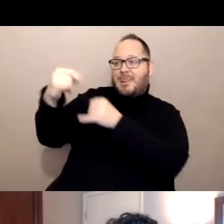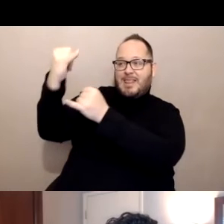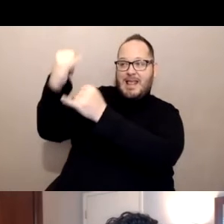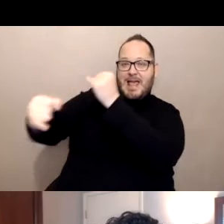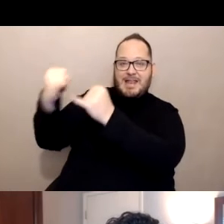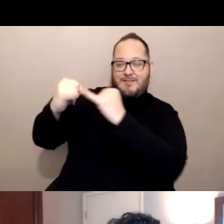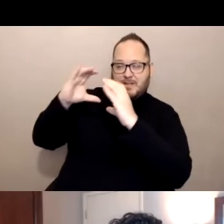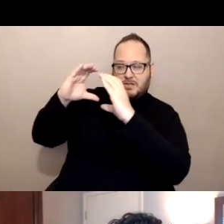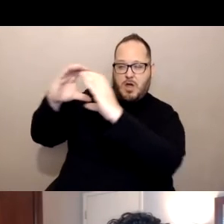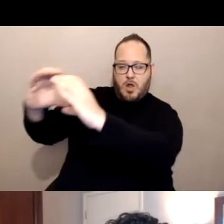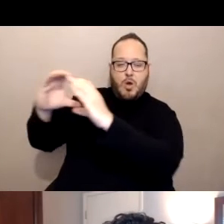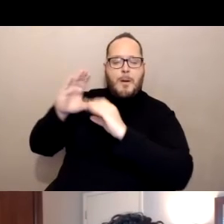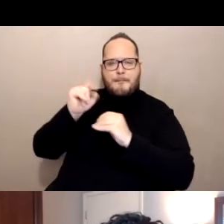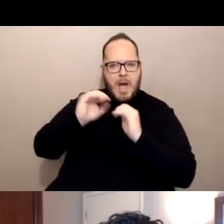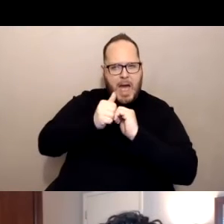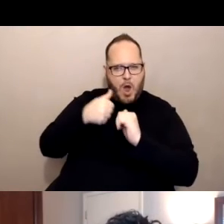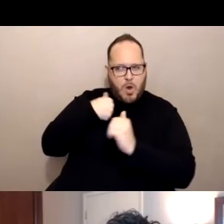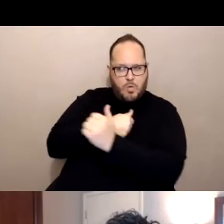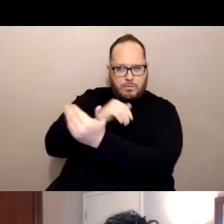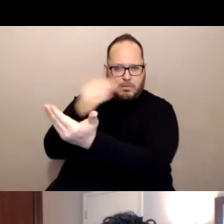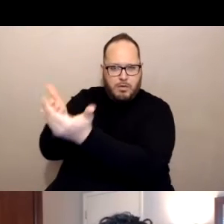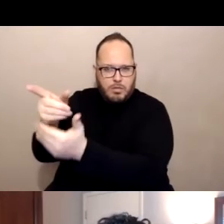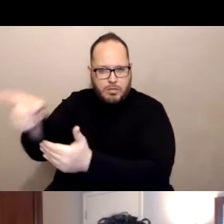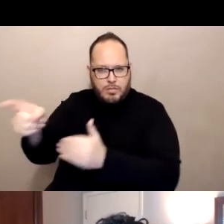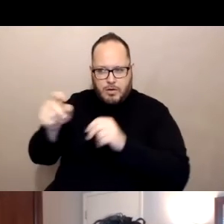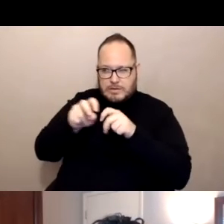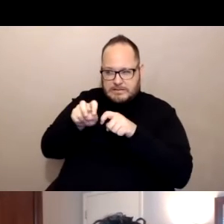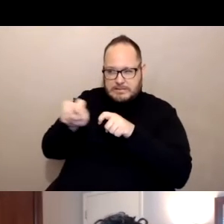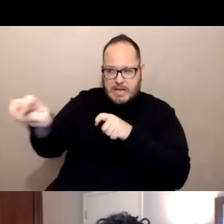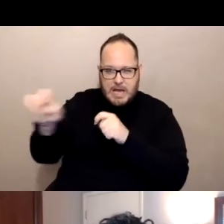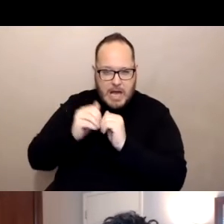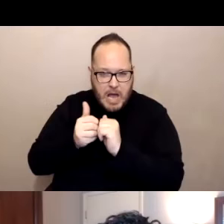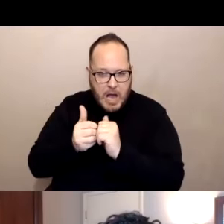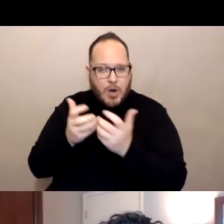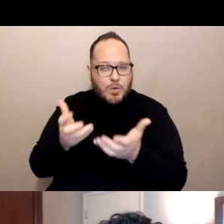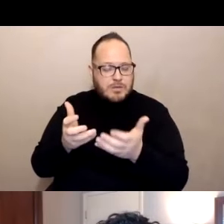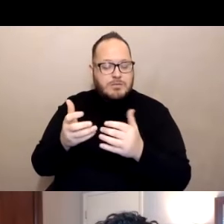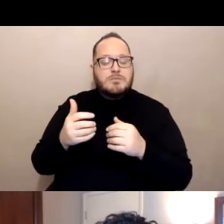And so I just wanted to highlight a little bit of data. Some of the data I'm sharing with you